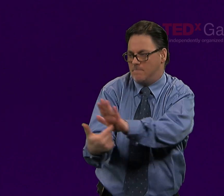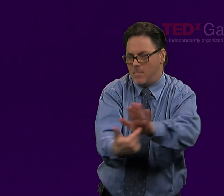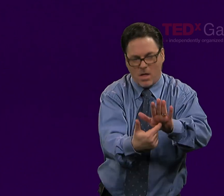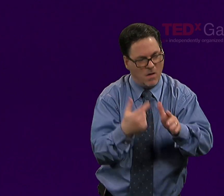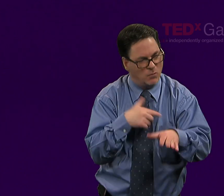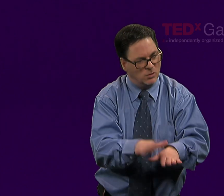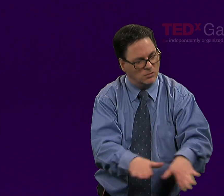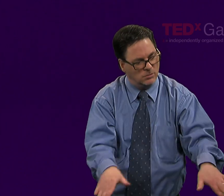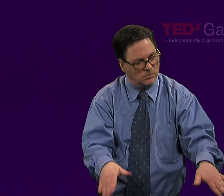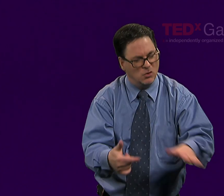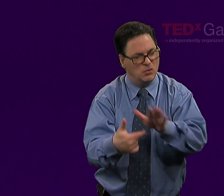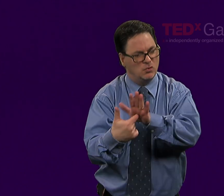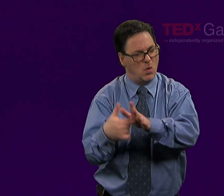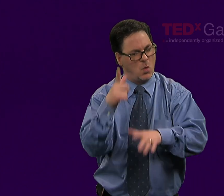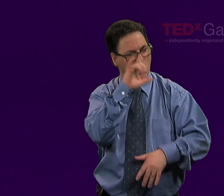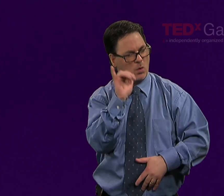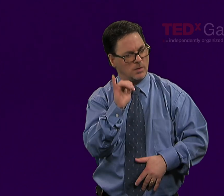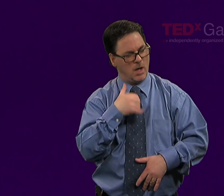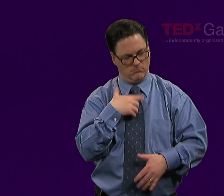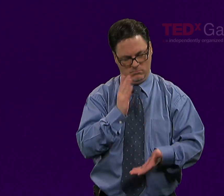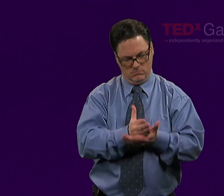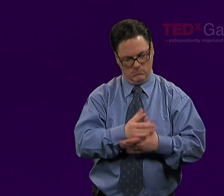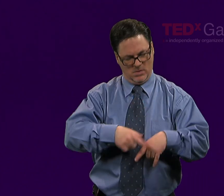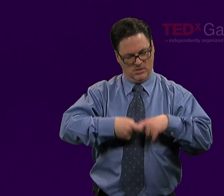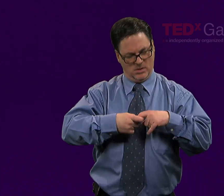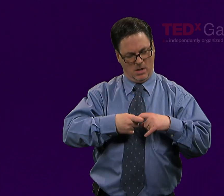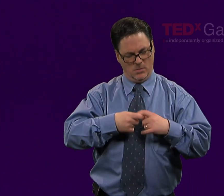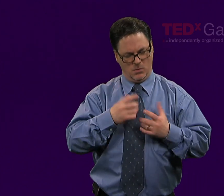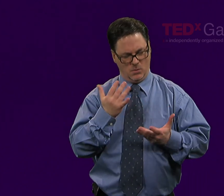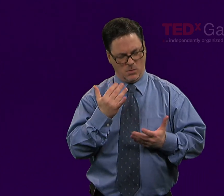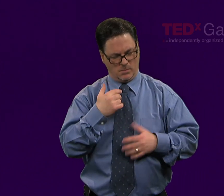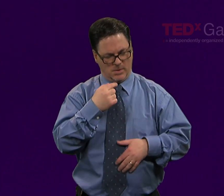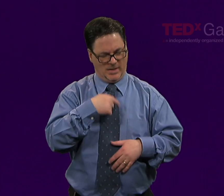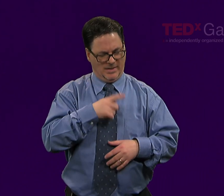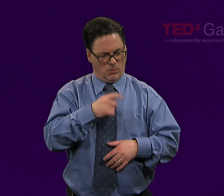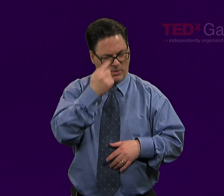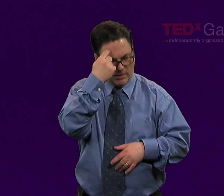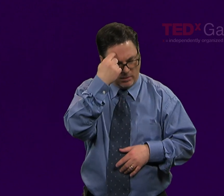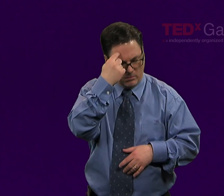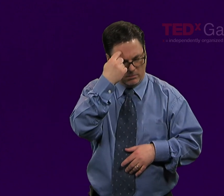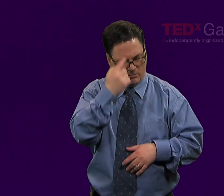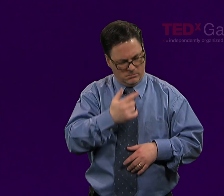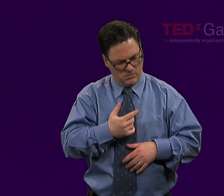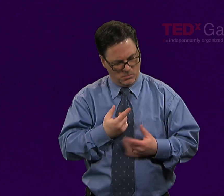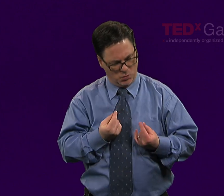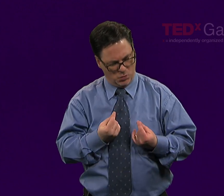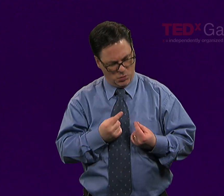Then, we model it by demonstrating to them how we metacognitively assess our own processes.